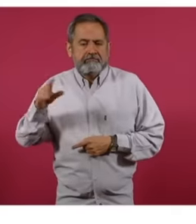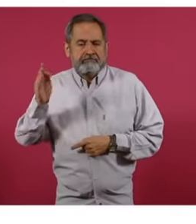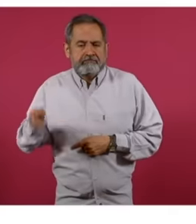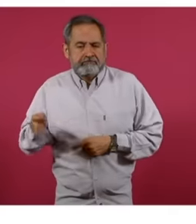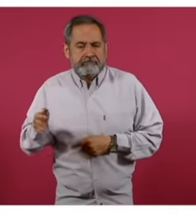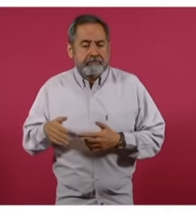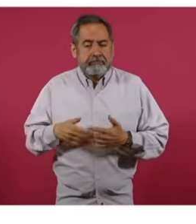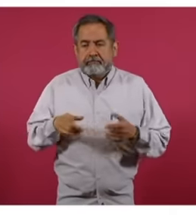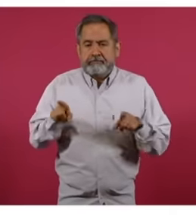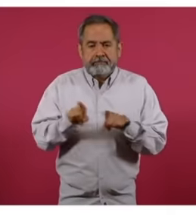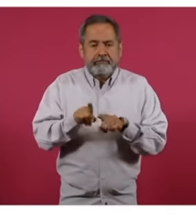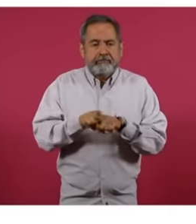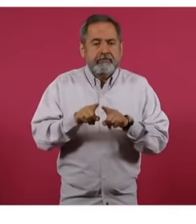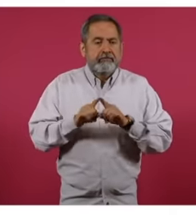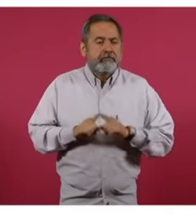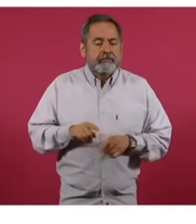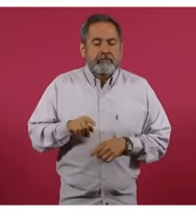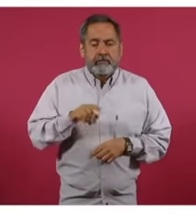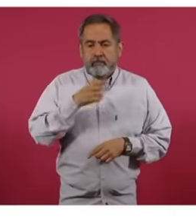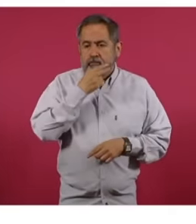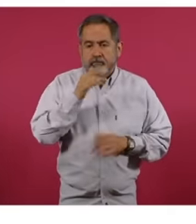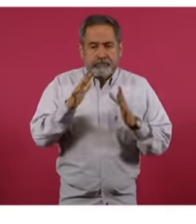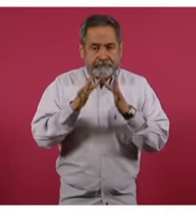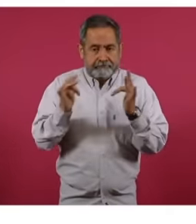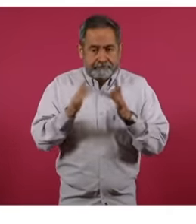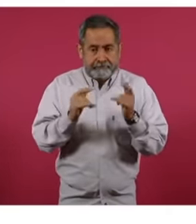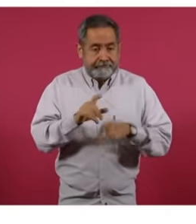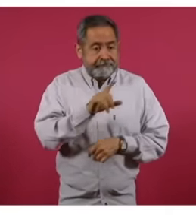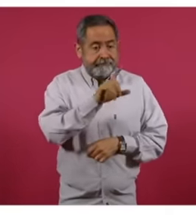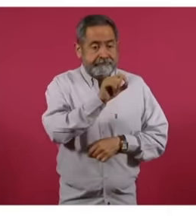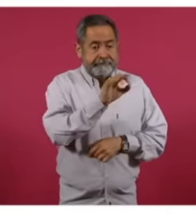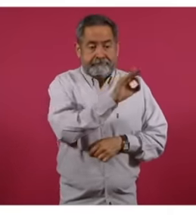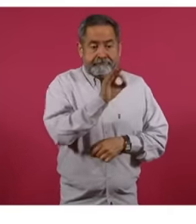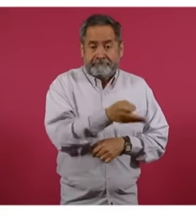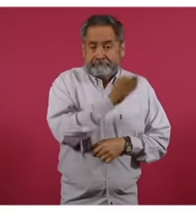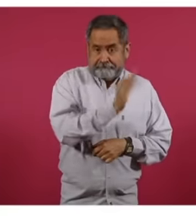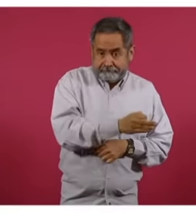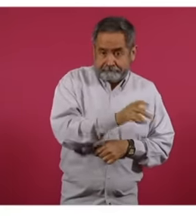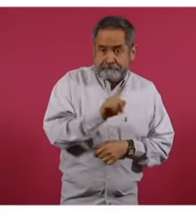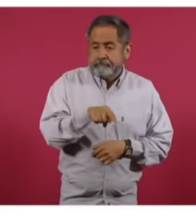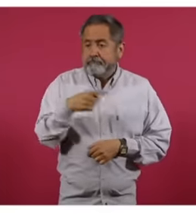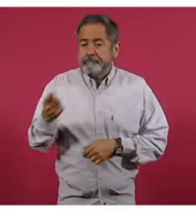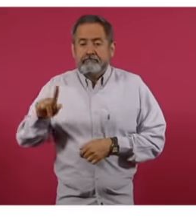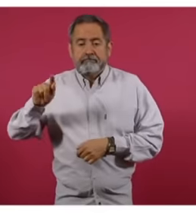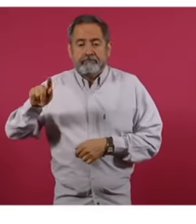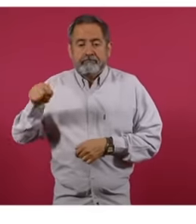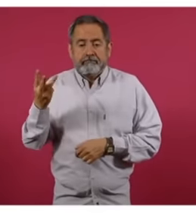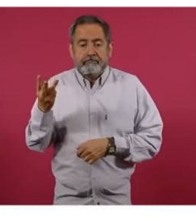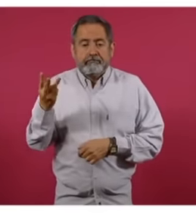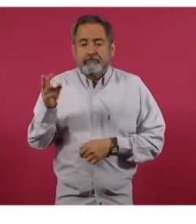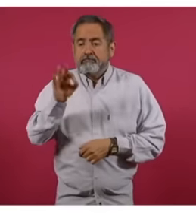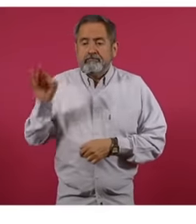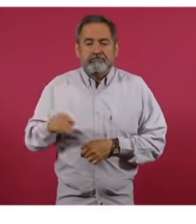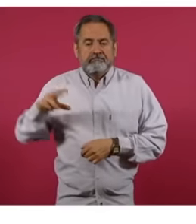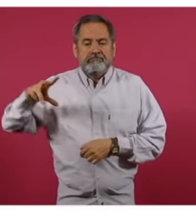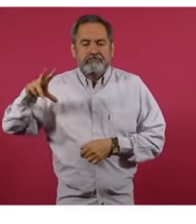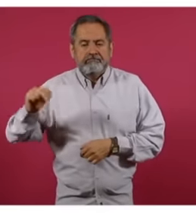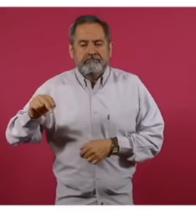the same way Emmanuel Macron barely has 20% approval and 73 rejection,